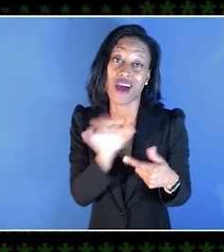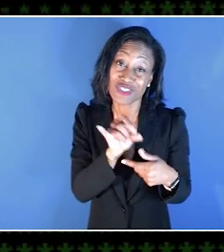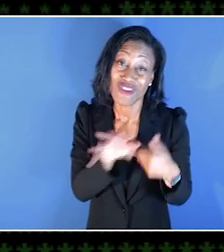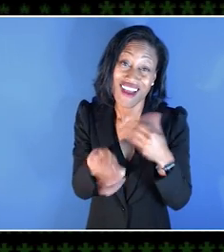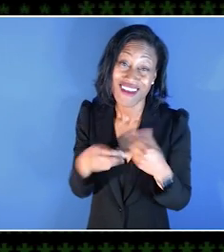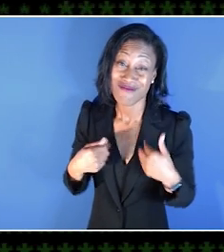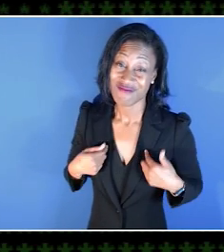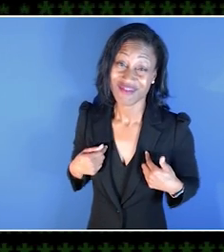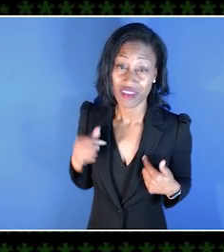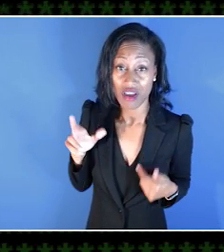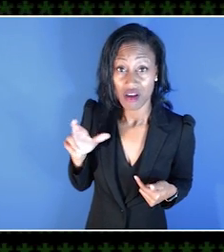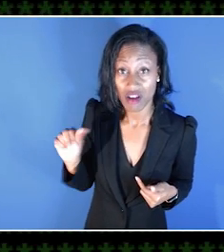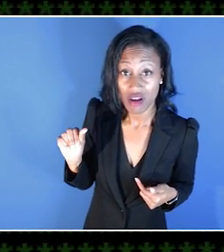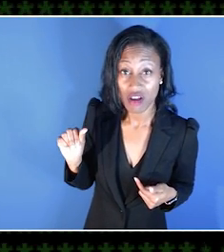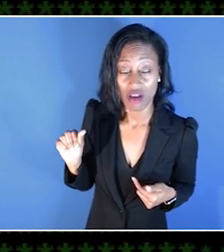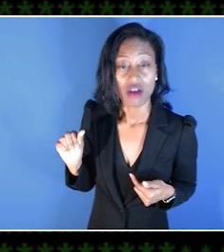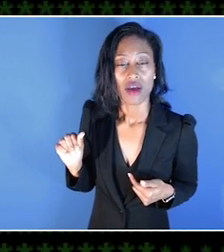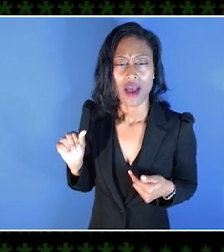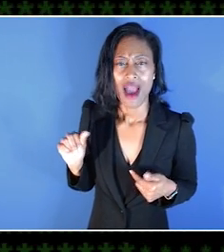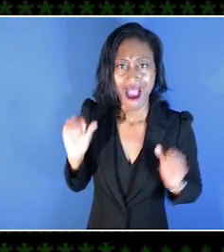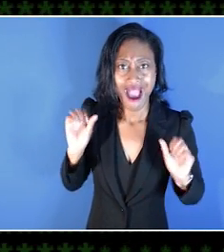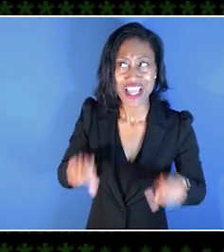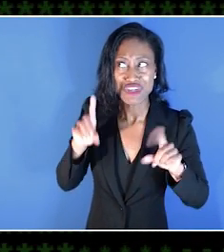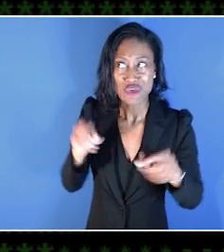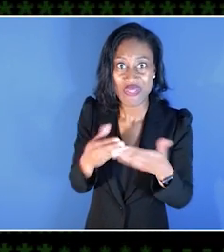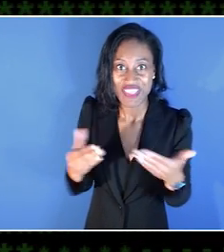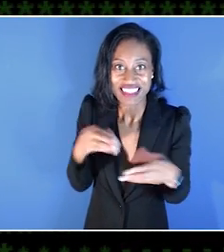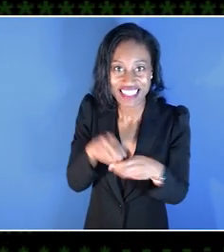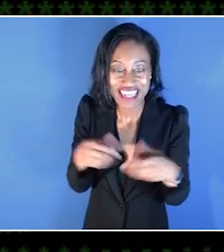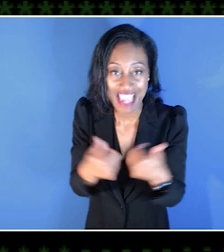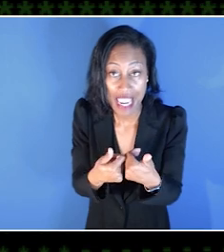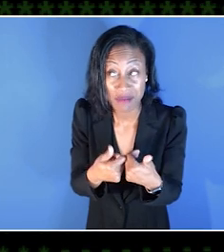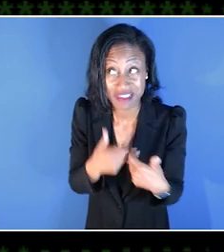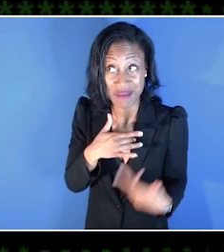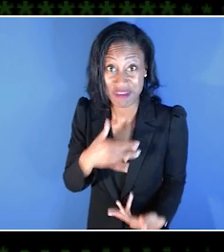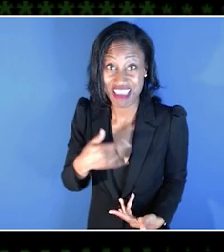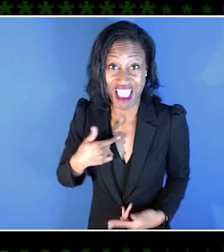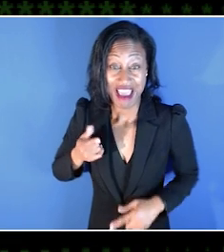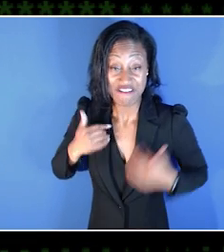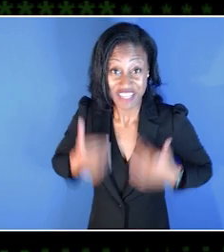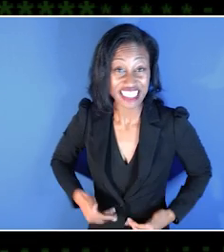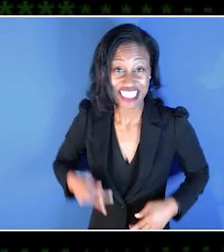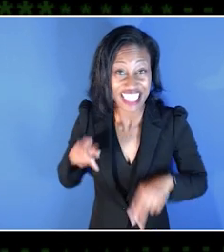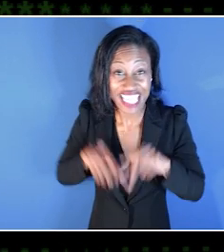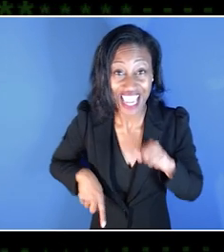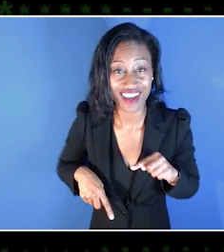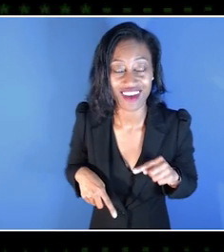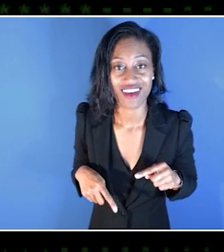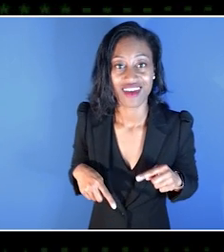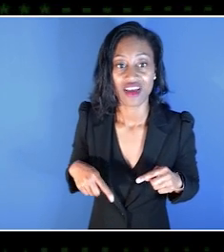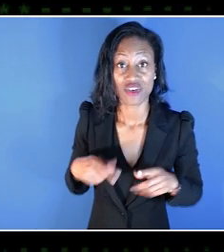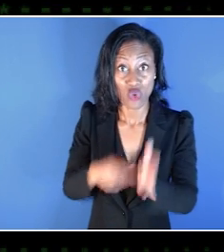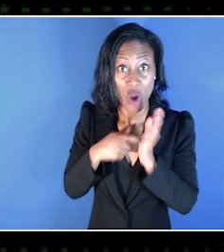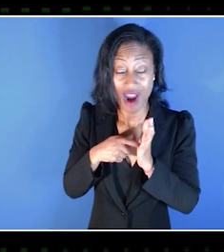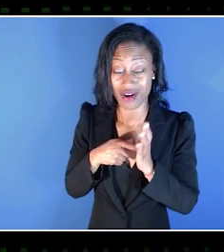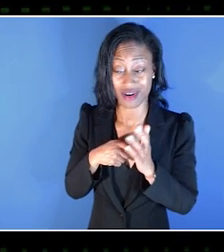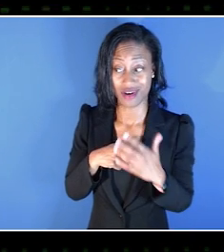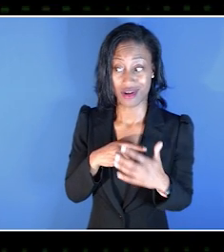so I can do things I wouldn't otherwise be able to do. With accessibility, it means you don't have to be a certain body type